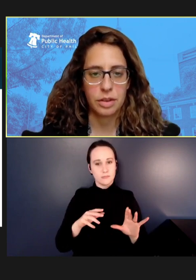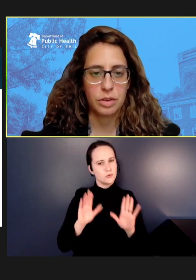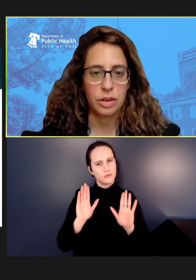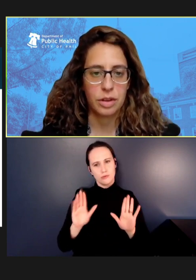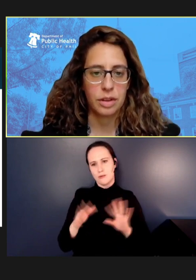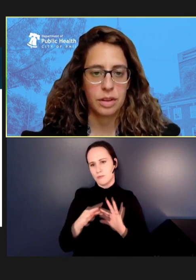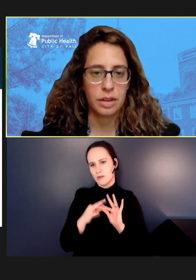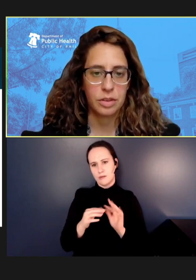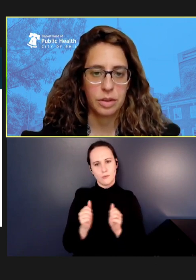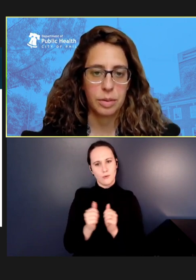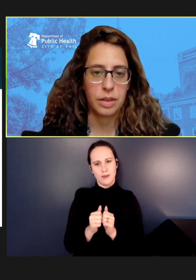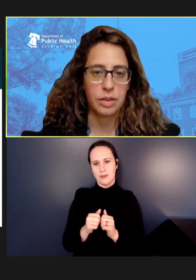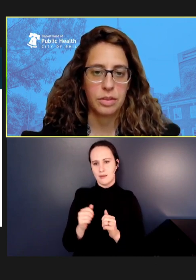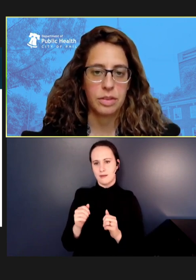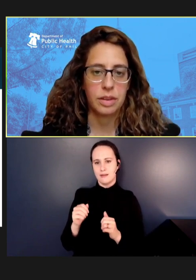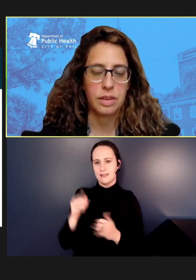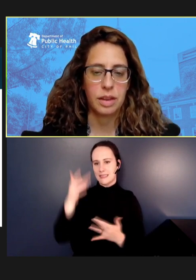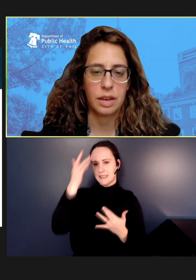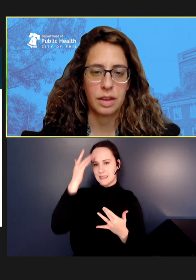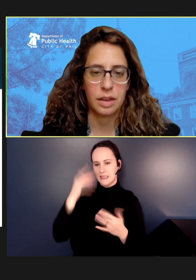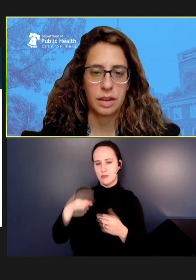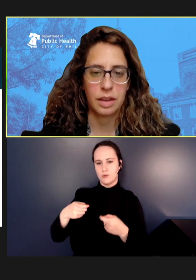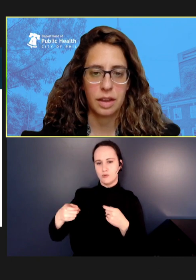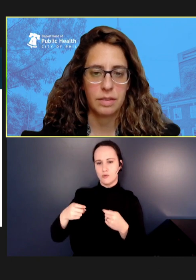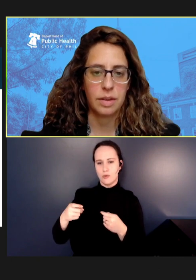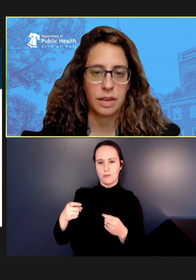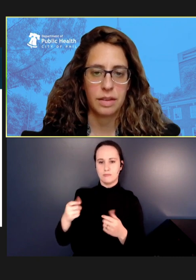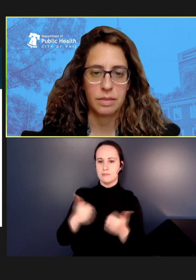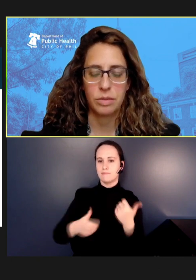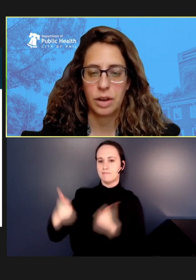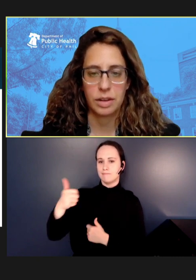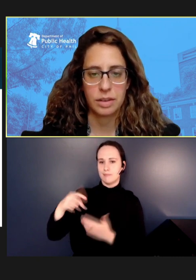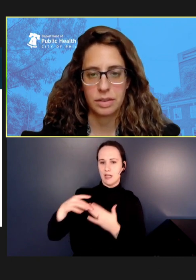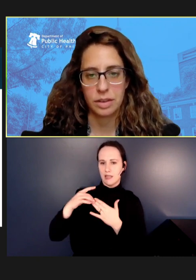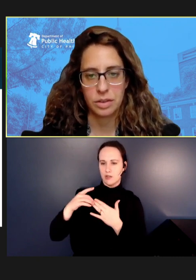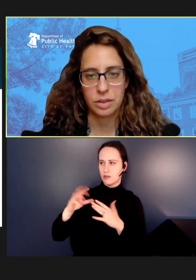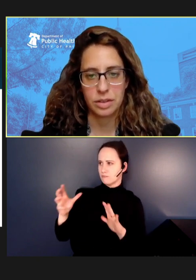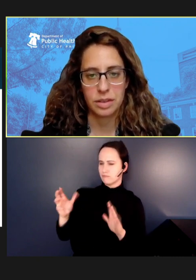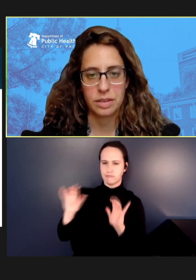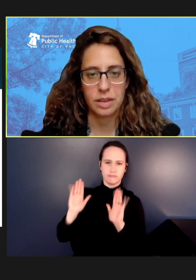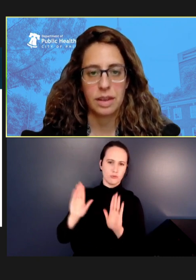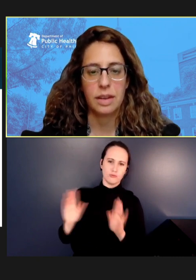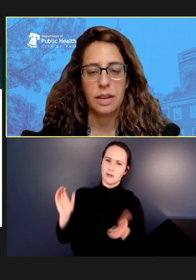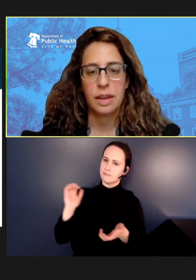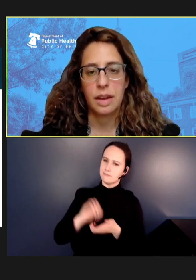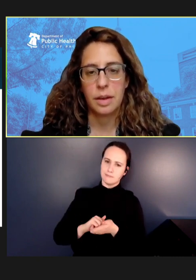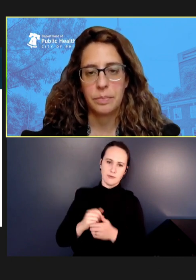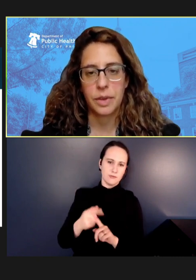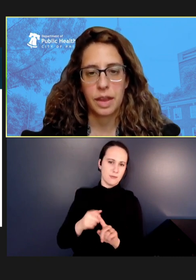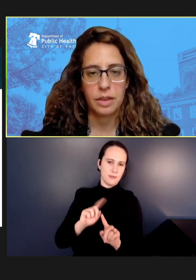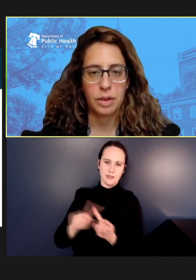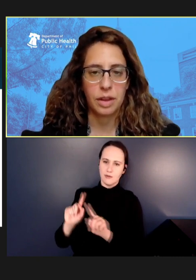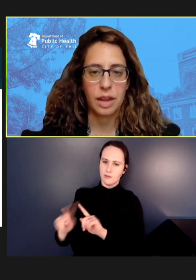control leadership at those and at various institutions in the city, as well, again,